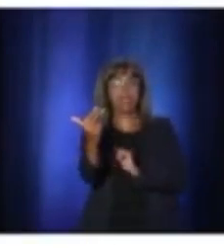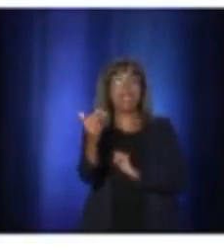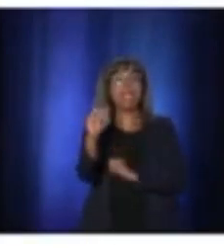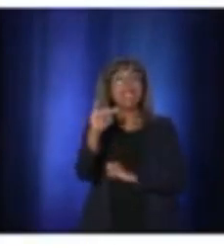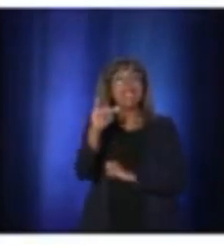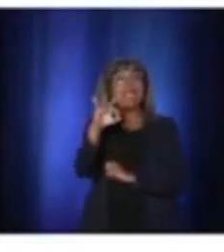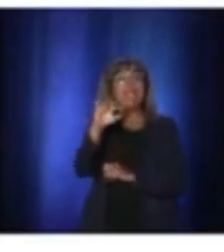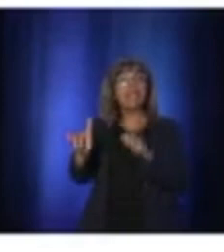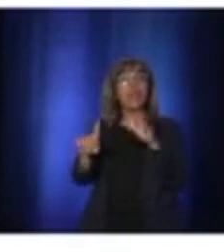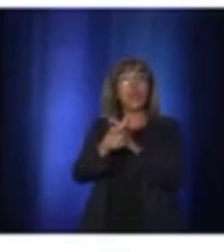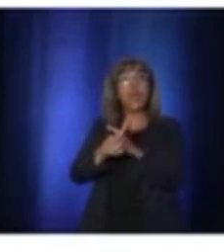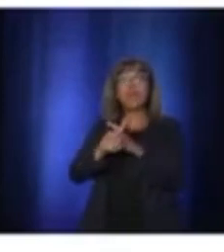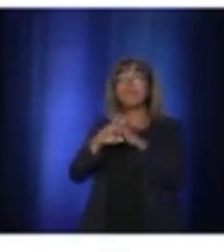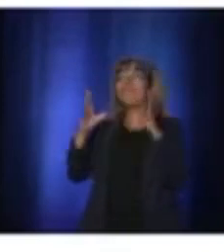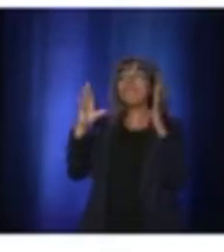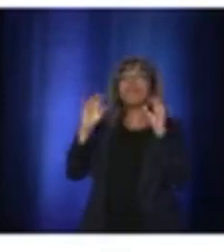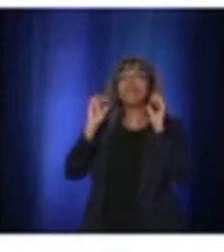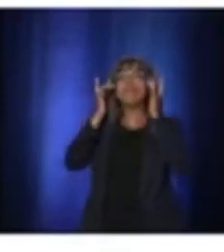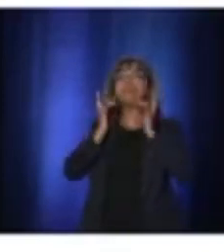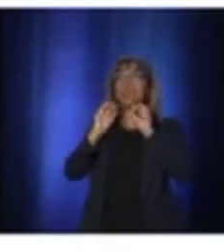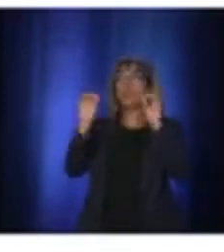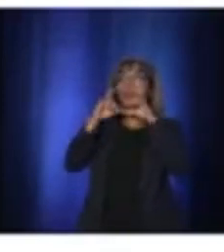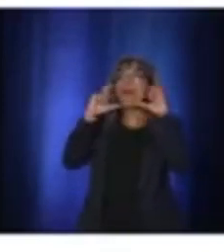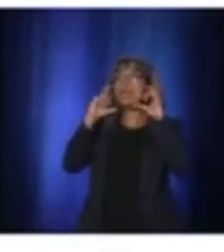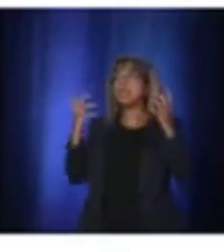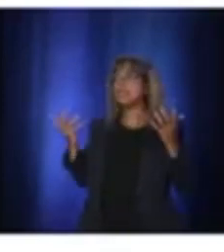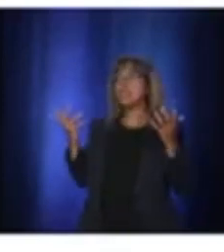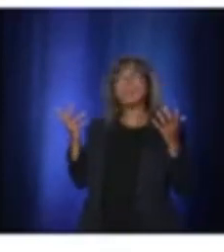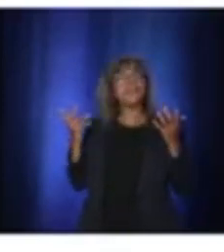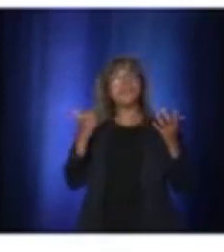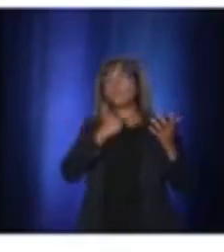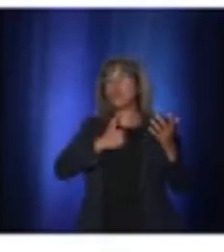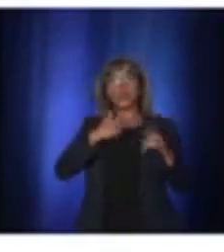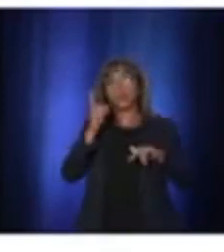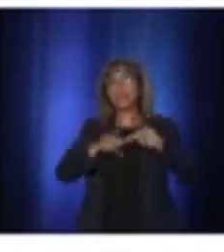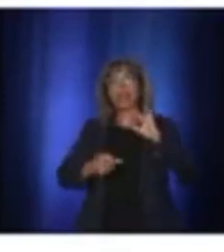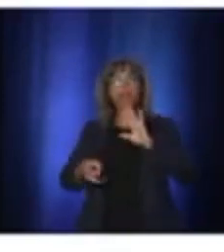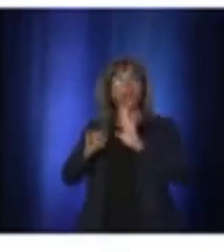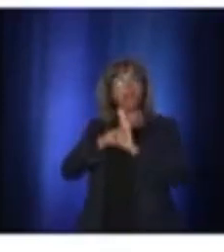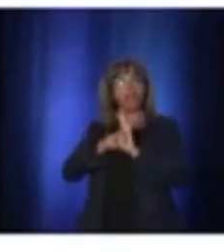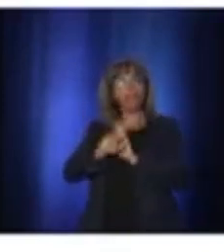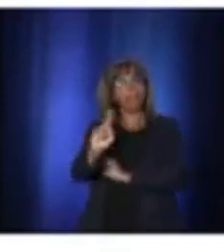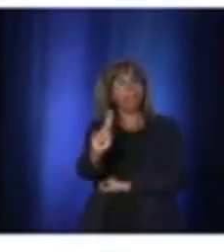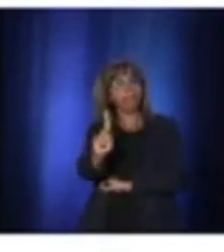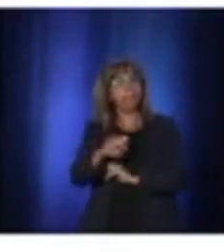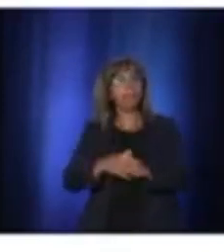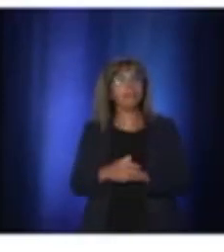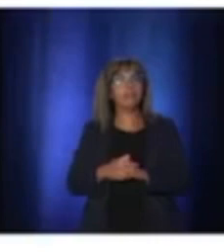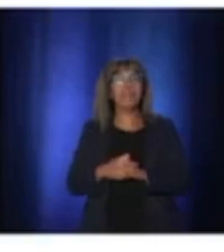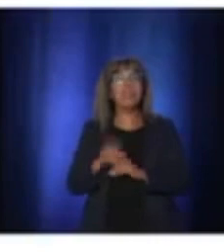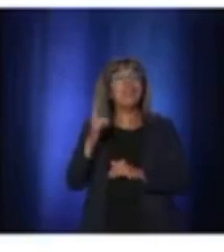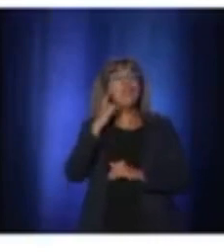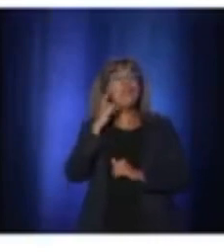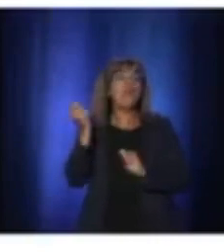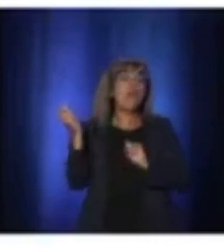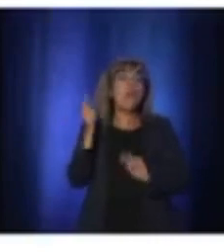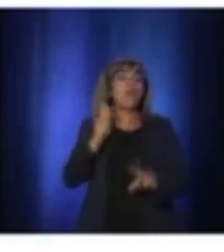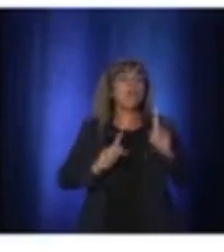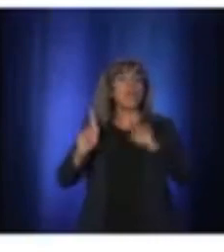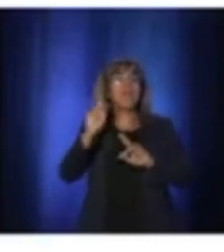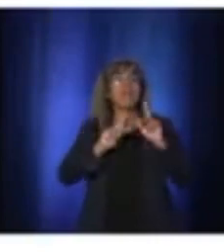public transport. This applies for everyone above the age of 12. For